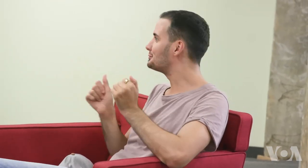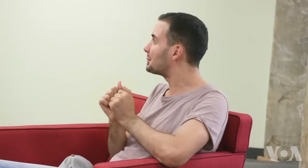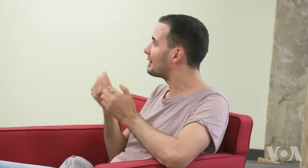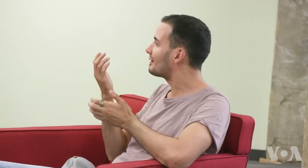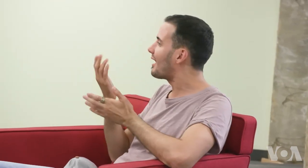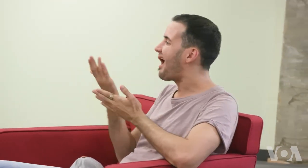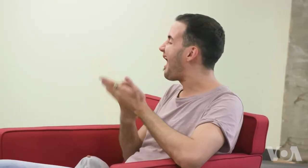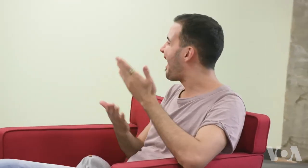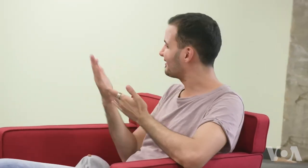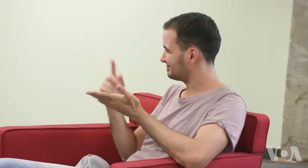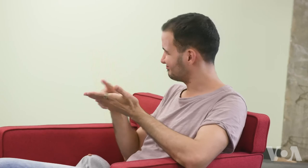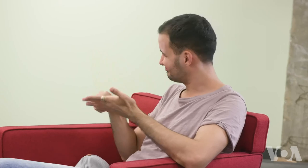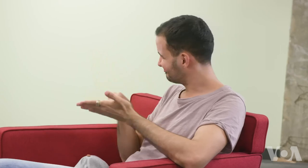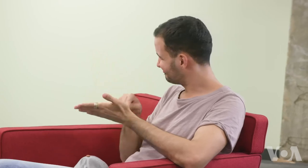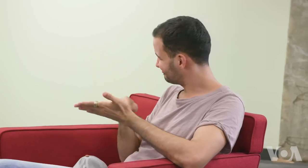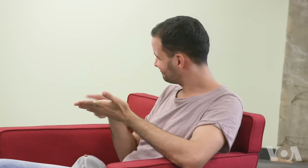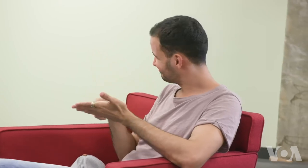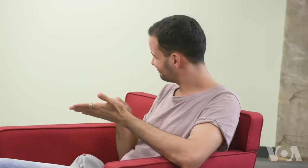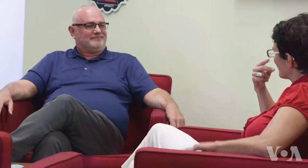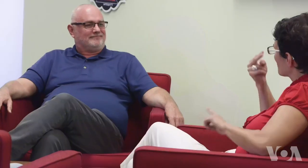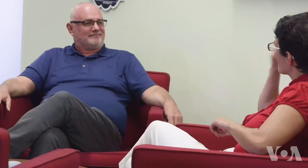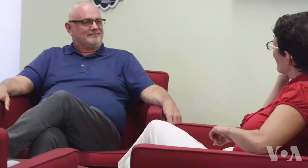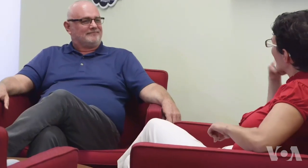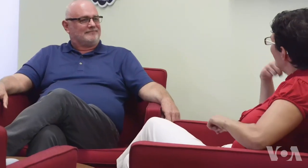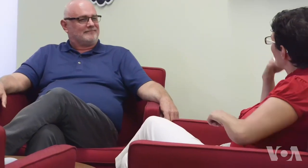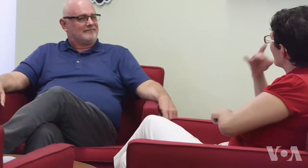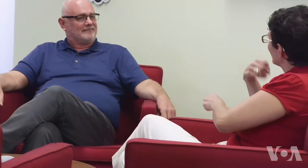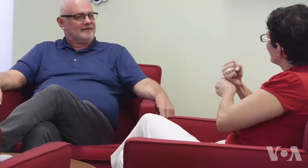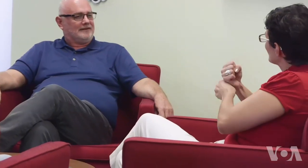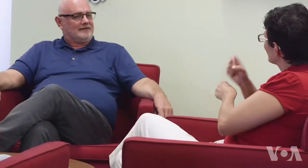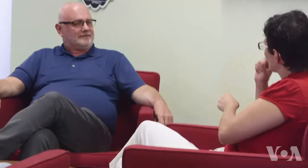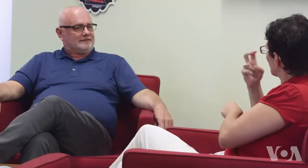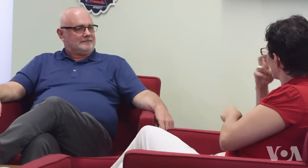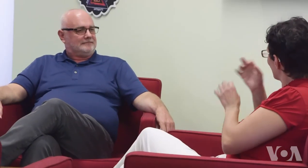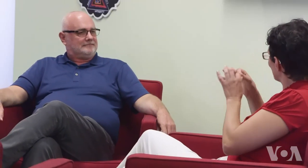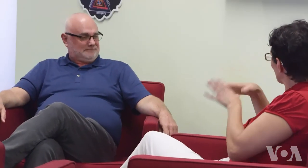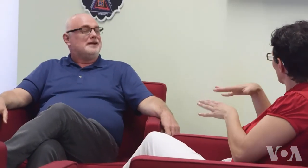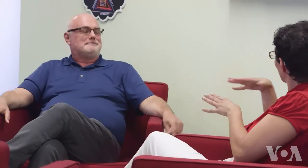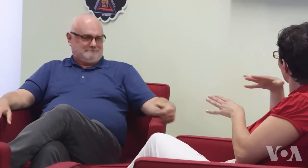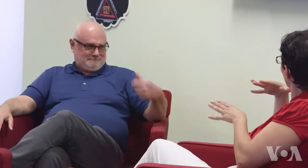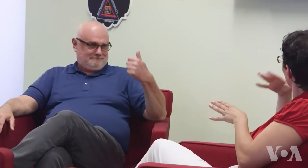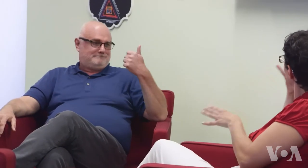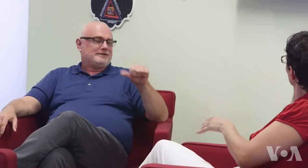They have to communicate manually by using palm writing. Looking back for the past eight years working as a DeafBlind interpreter,